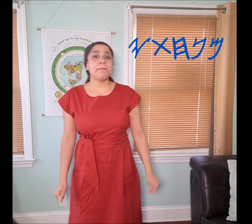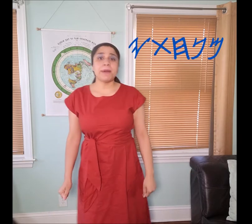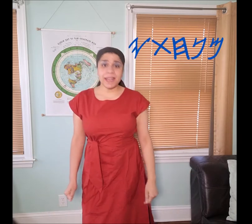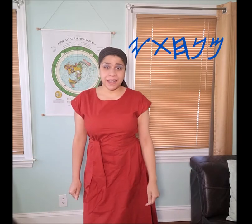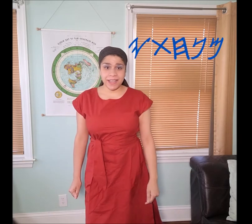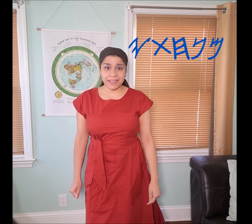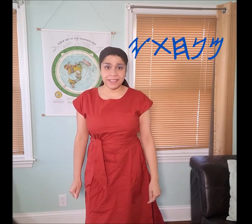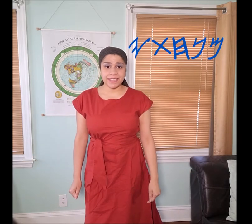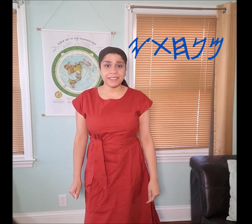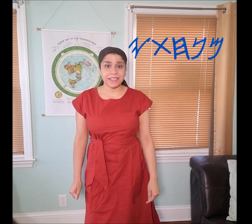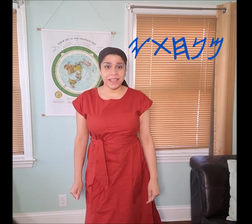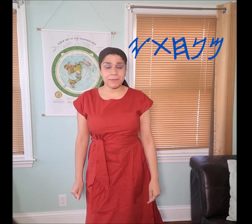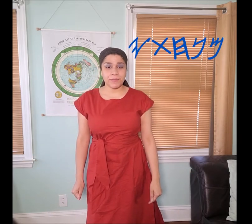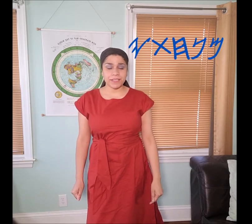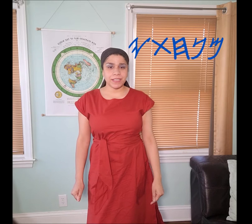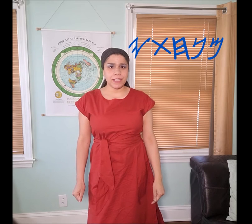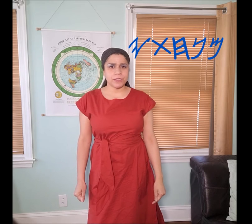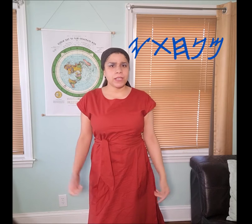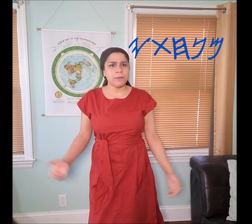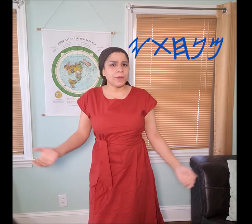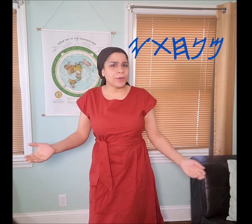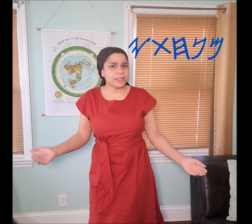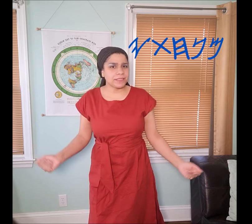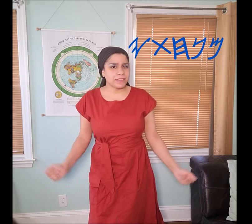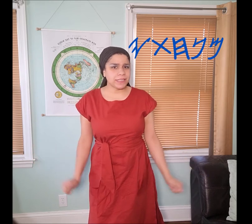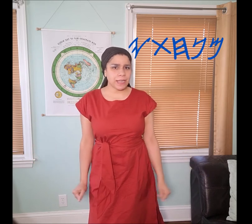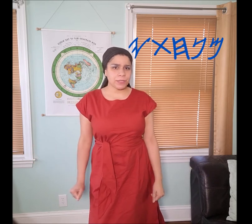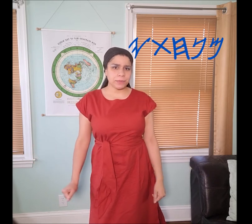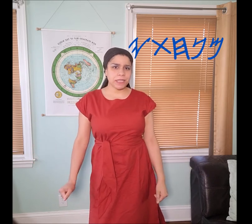Manakahthey 𐤌𐤍𐤇𐤕𐤉 is the name of this language, but what does this language mean?